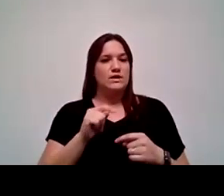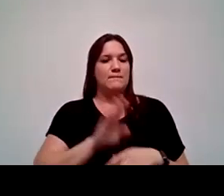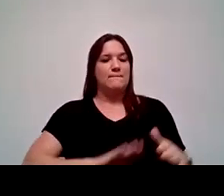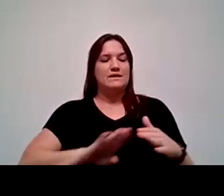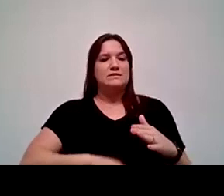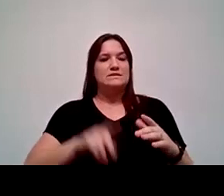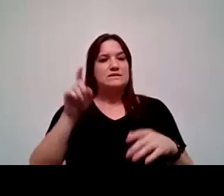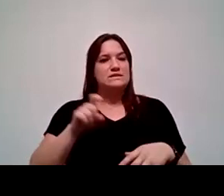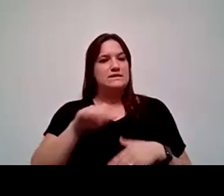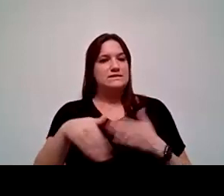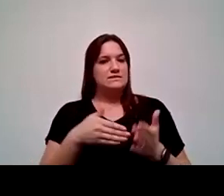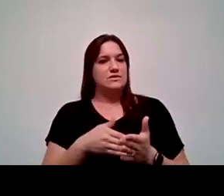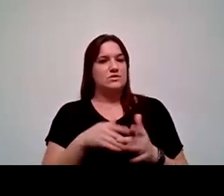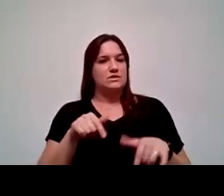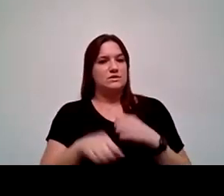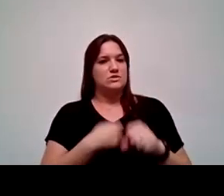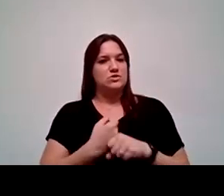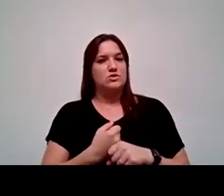this year that not only meets the student's immediate needs,